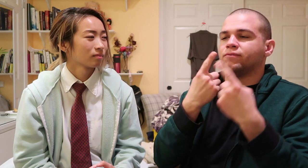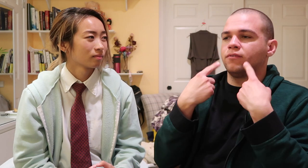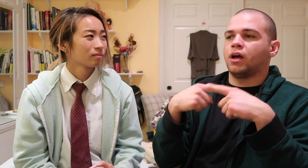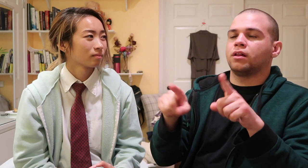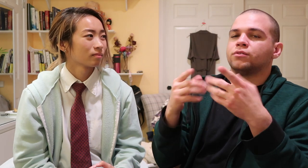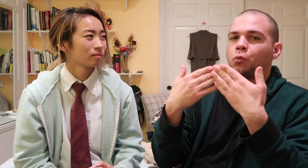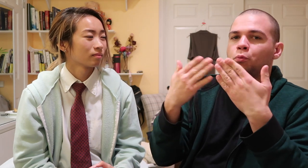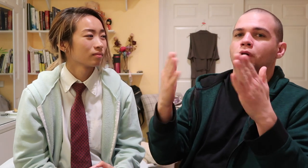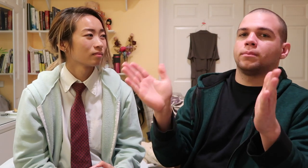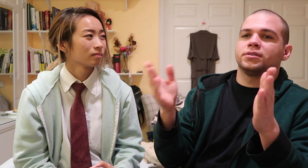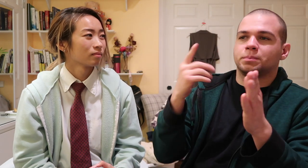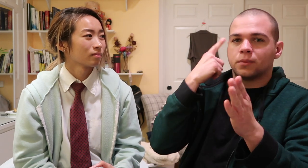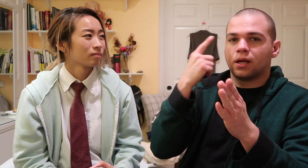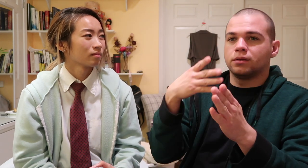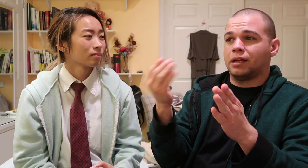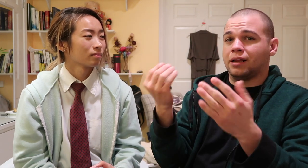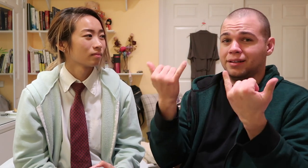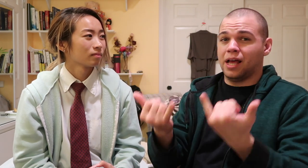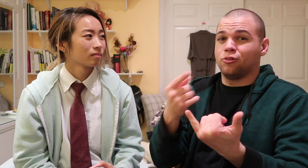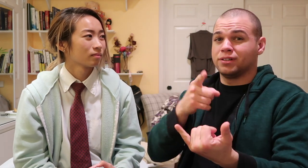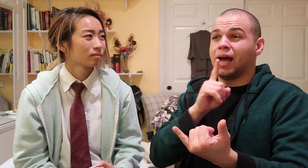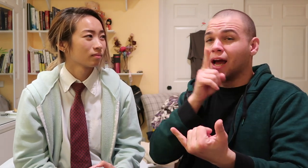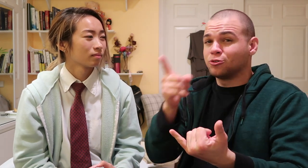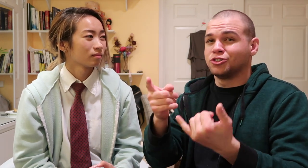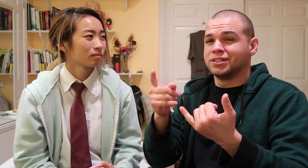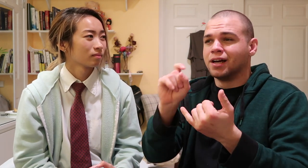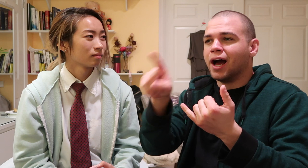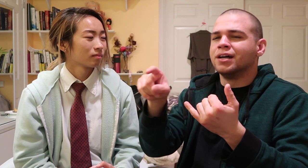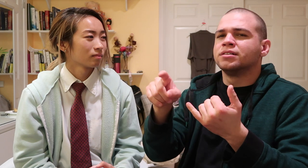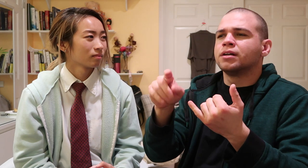and he finally opened up his mind and now he actually asks